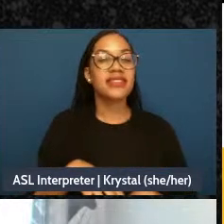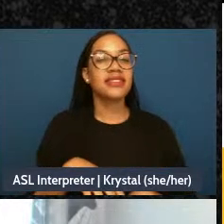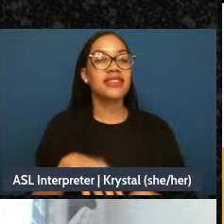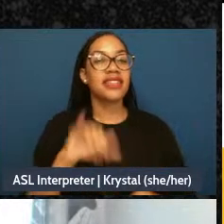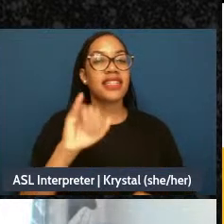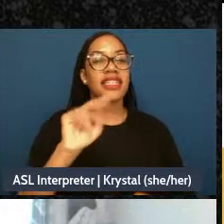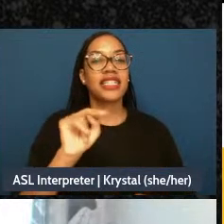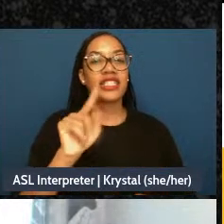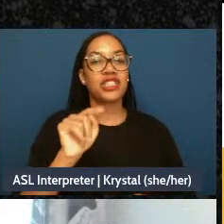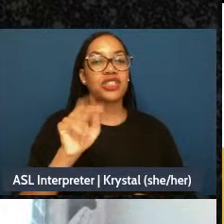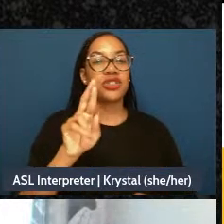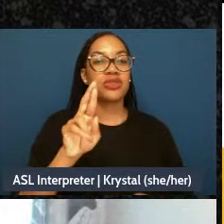Fantastic